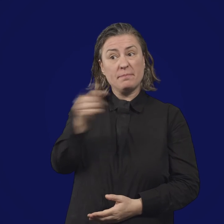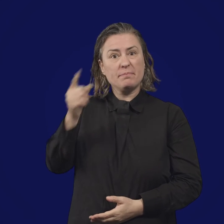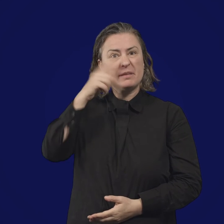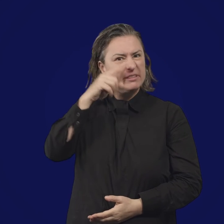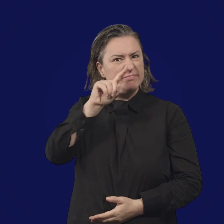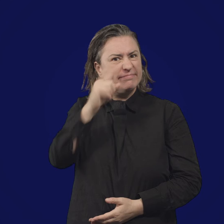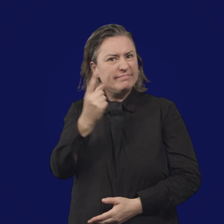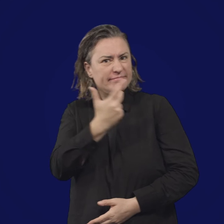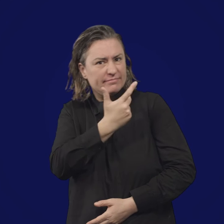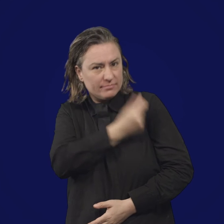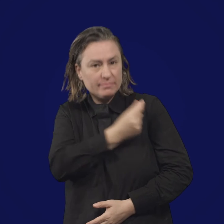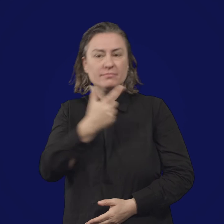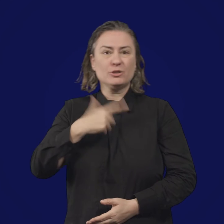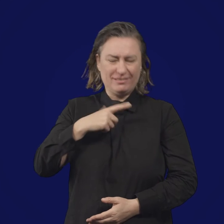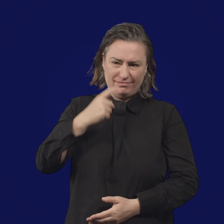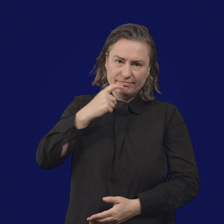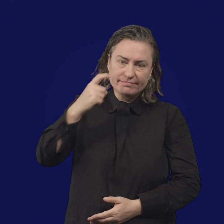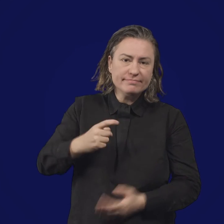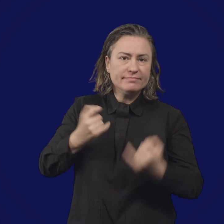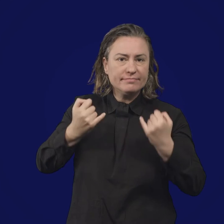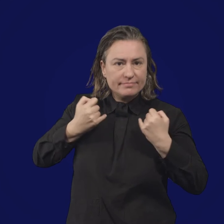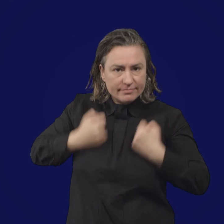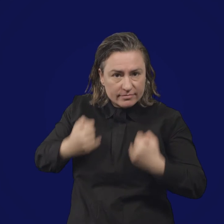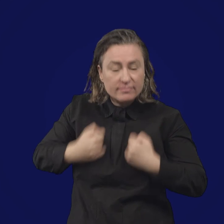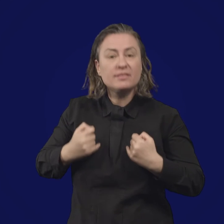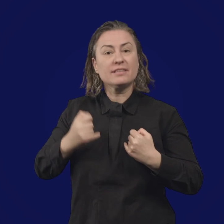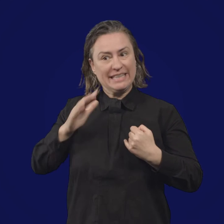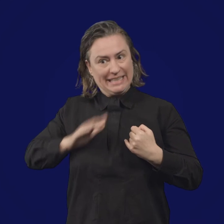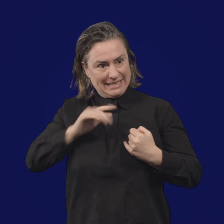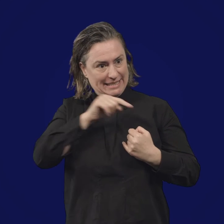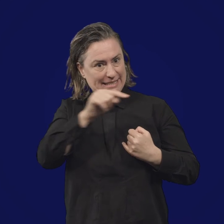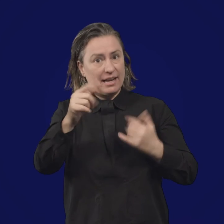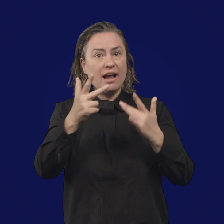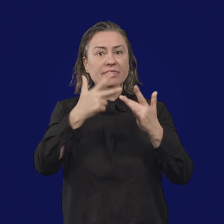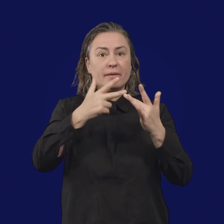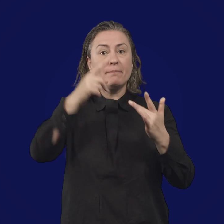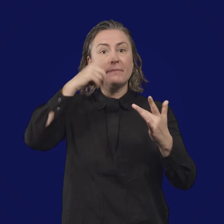The benefits of getting the COVID-19 vaccine include: protecting yourself by lowering your risk of contracting COVID-19,